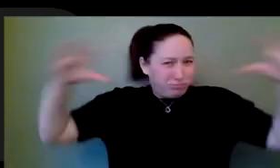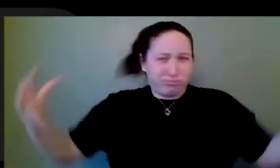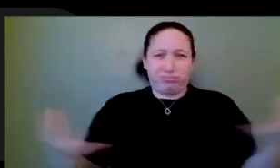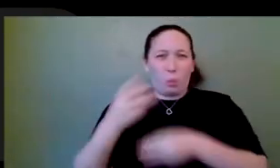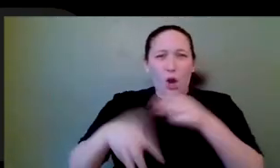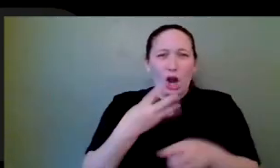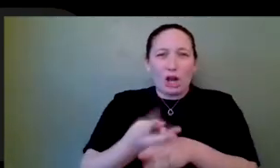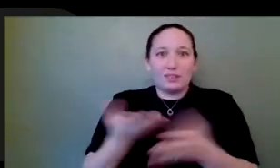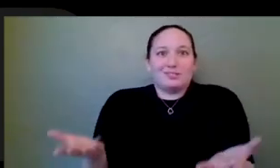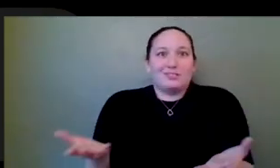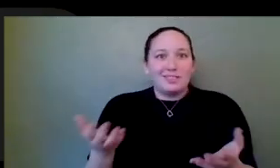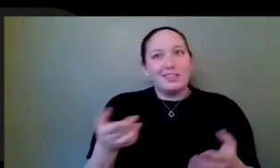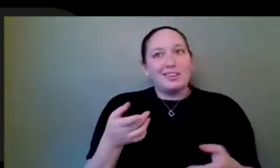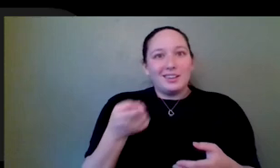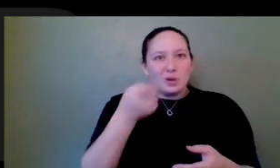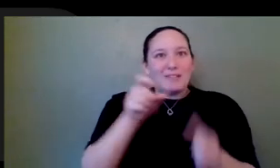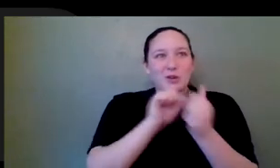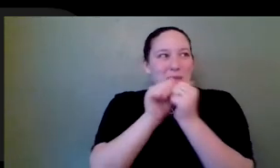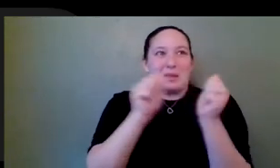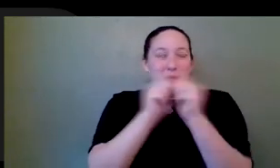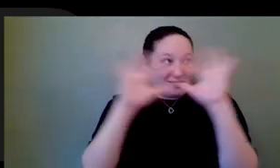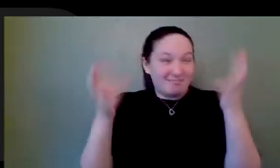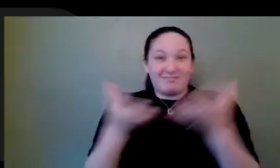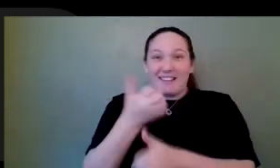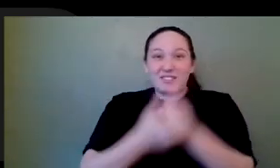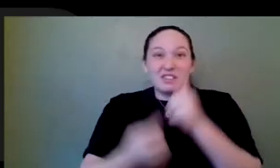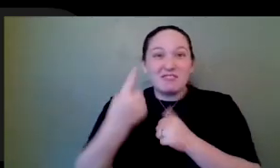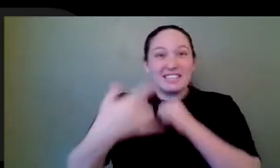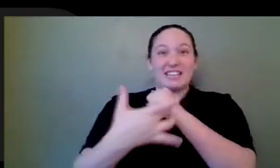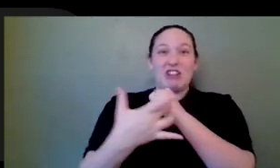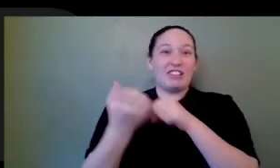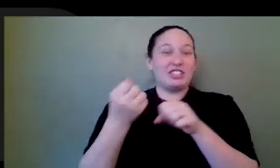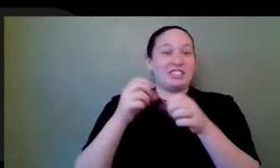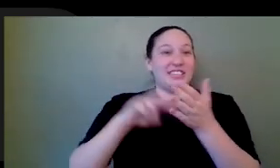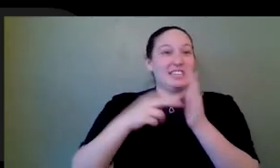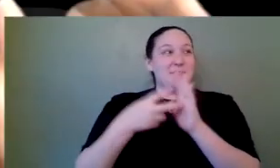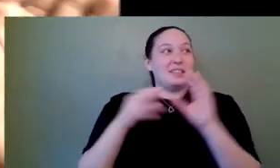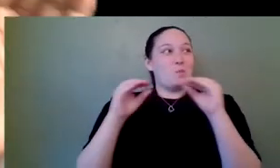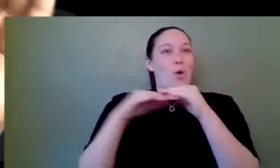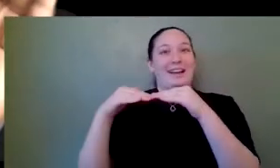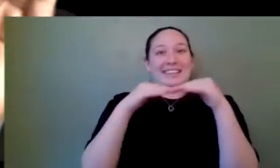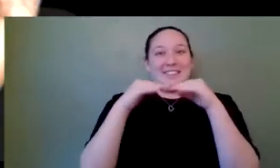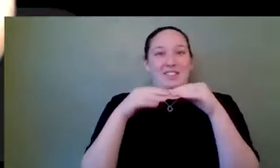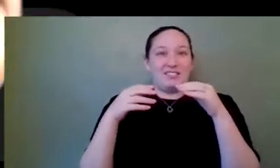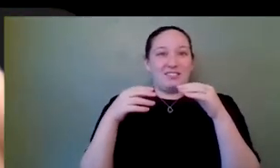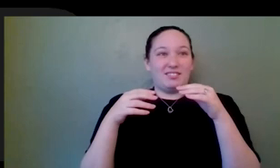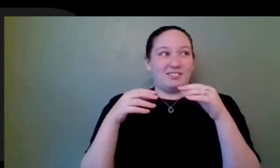California, the world and technology has just made the playing field. So even that there is tons of